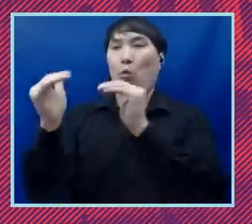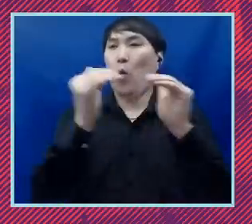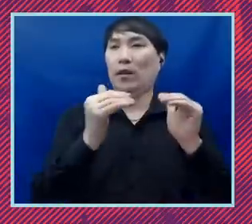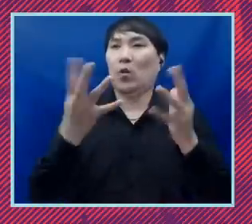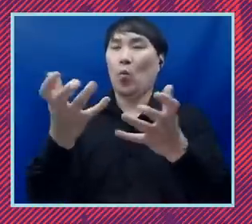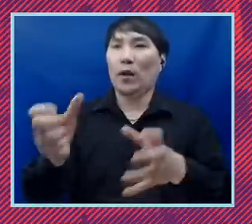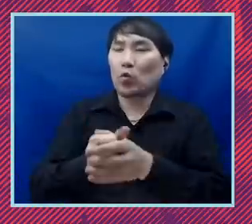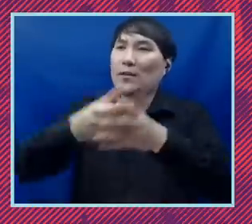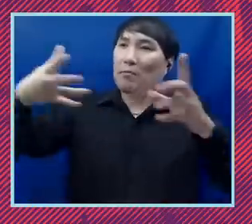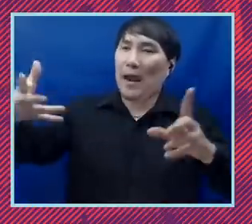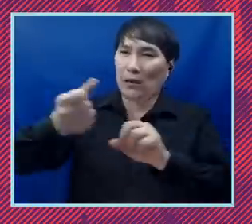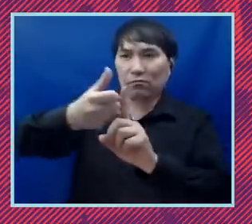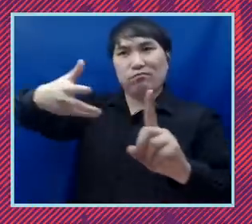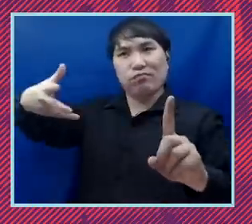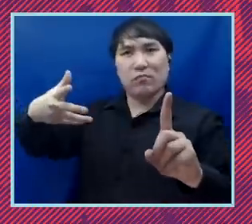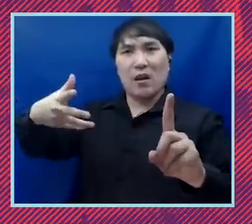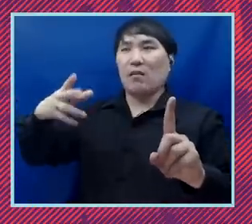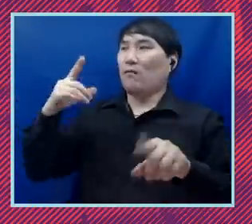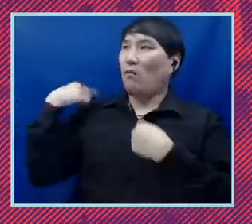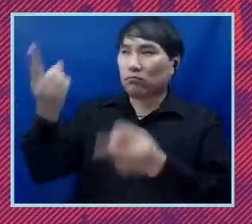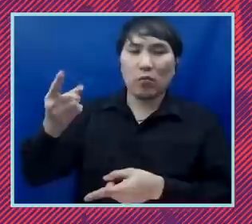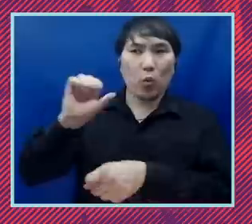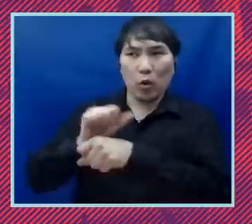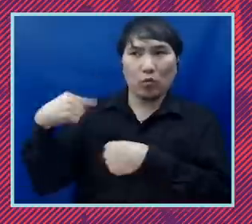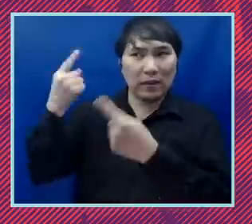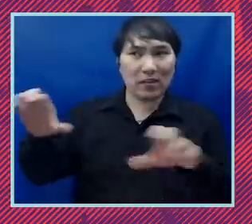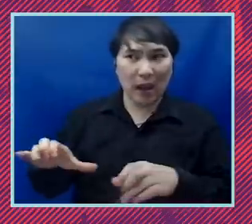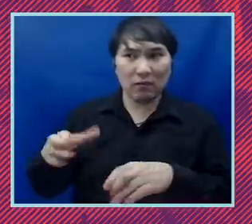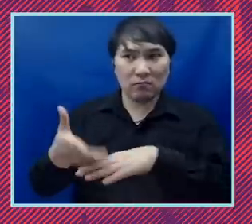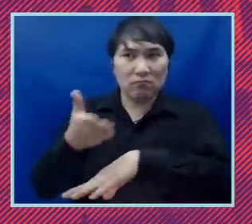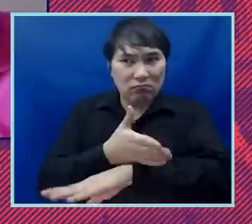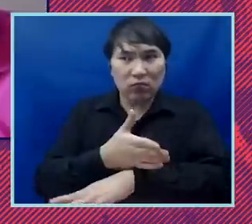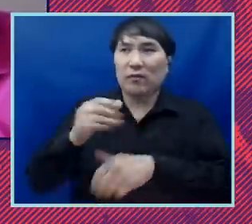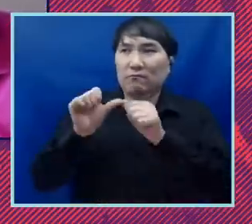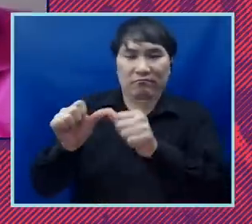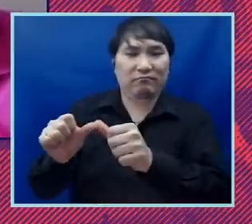on and complementing the historical work that the aclu has done around criminal justice yeah and so